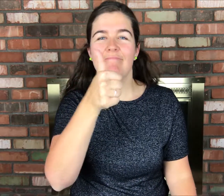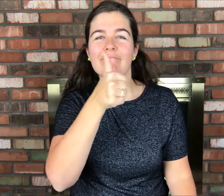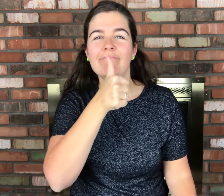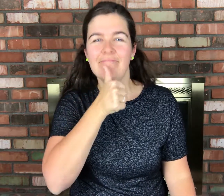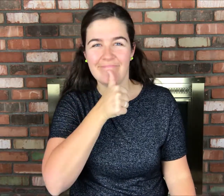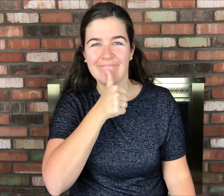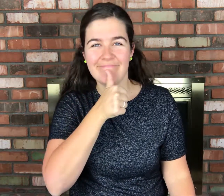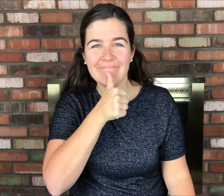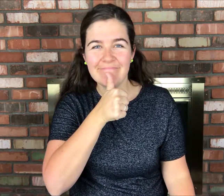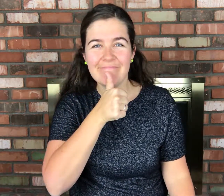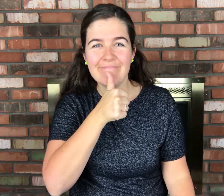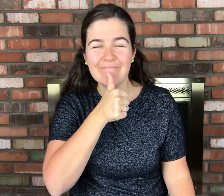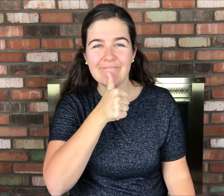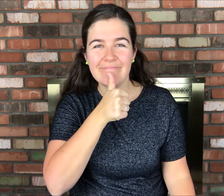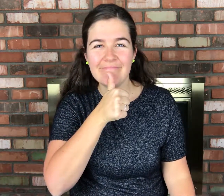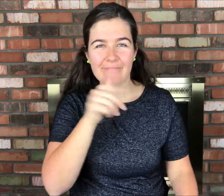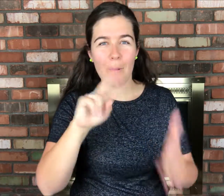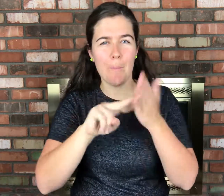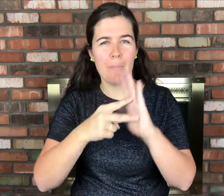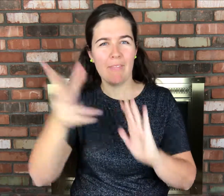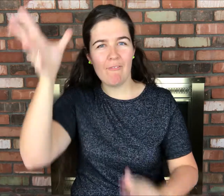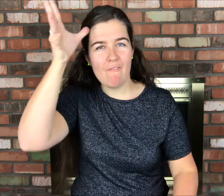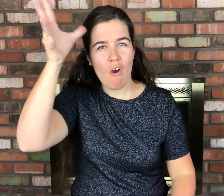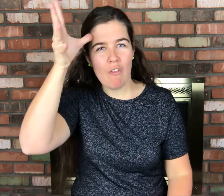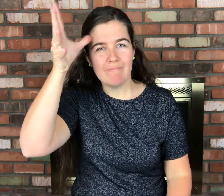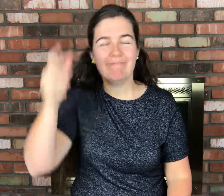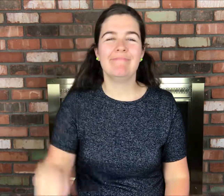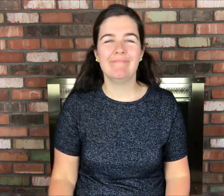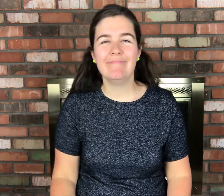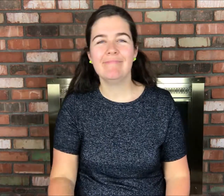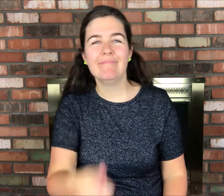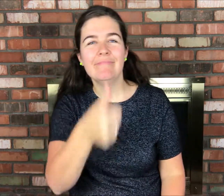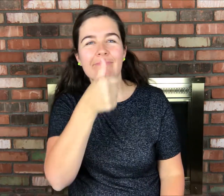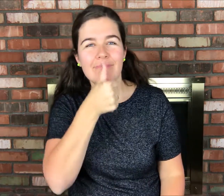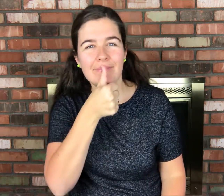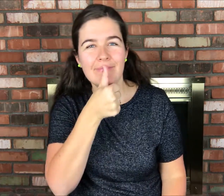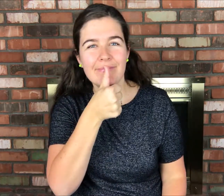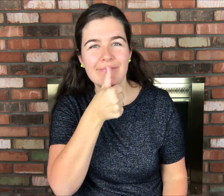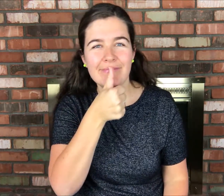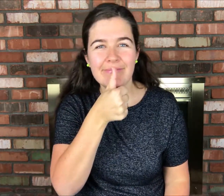FATHER meaning "father" (in ASL) FATHER